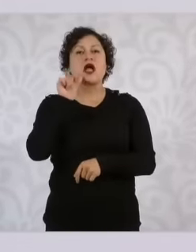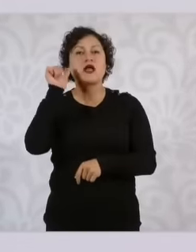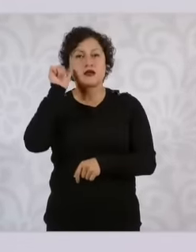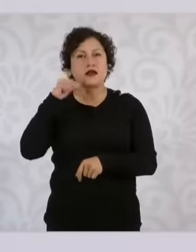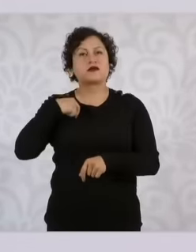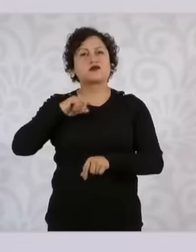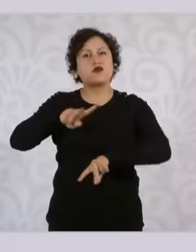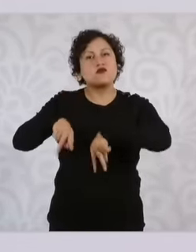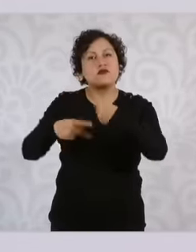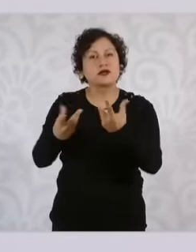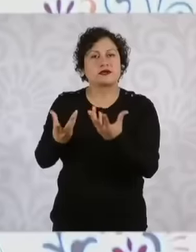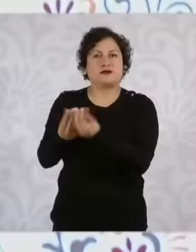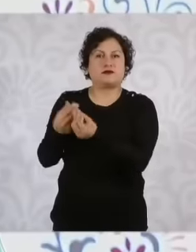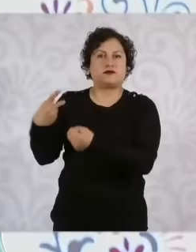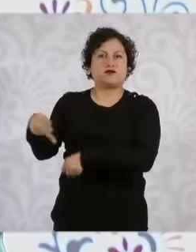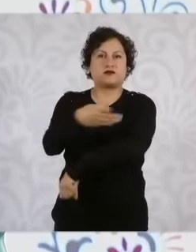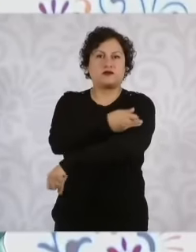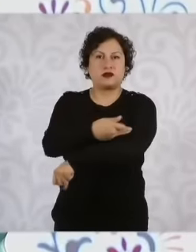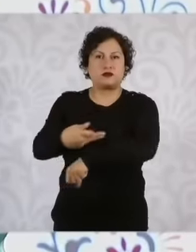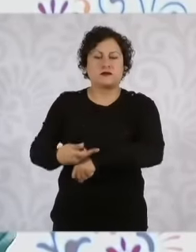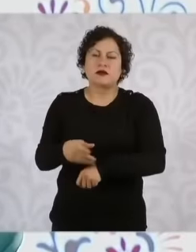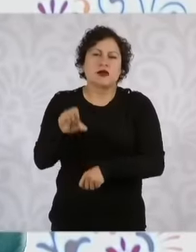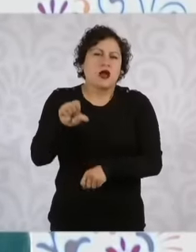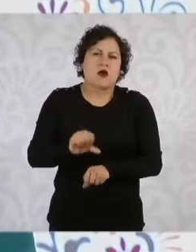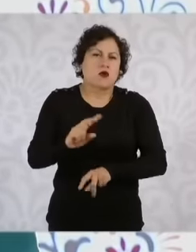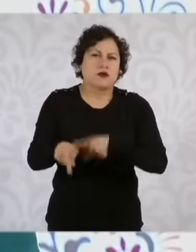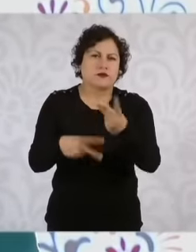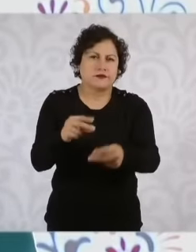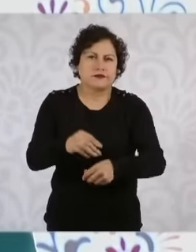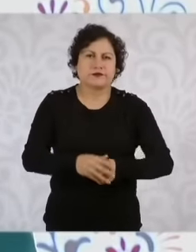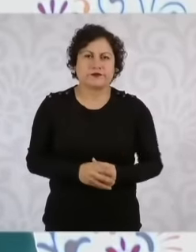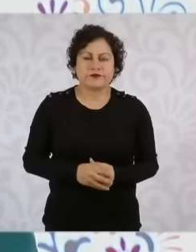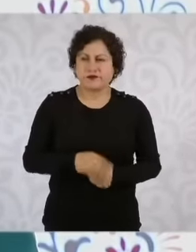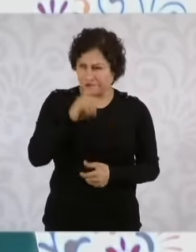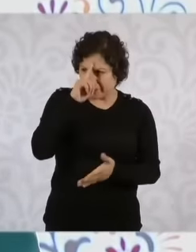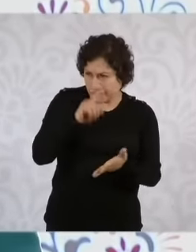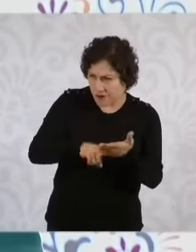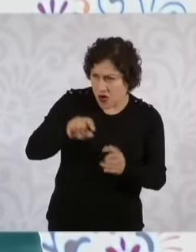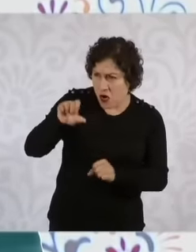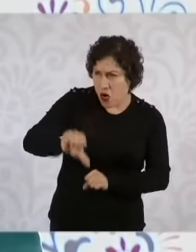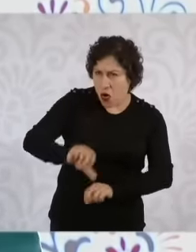no longer participate today I think it is in the chamber of deputies no I did not participate